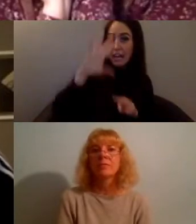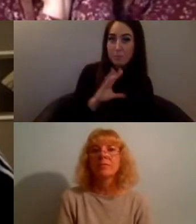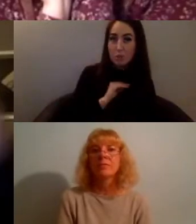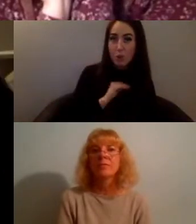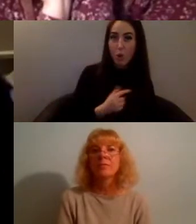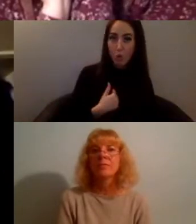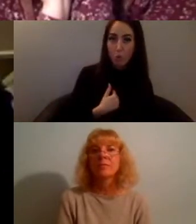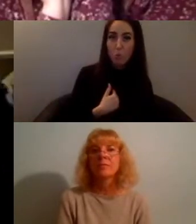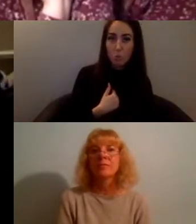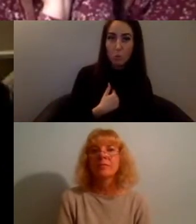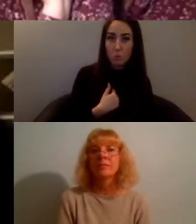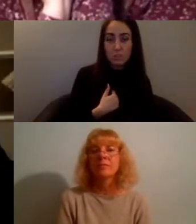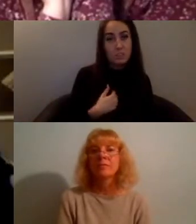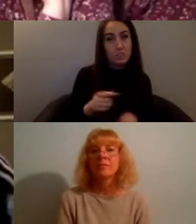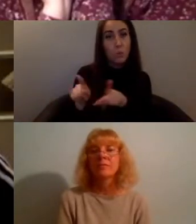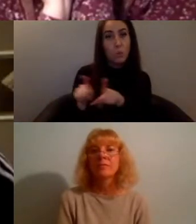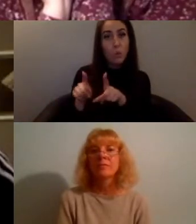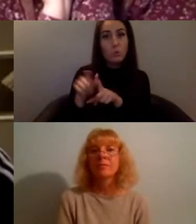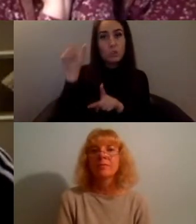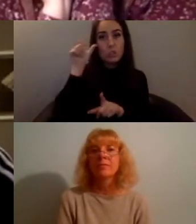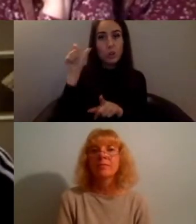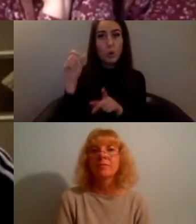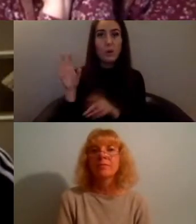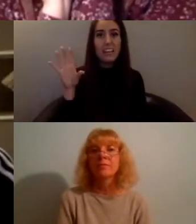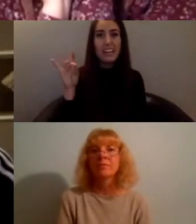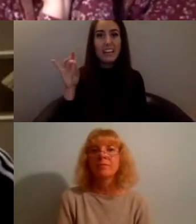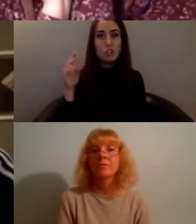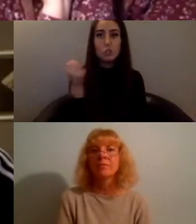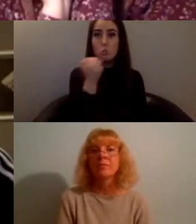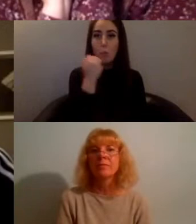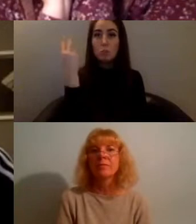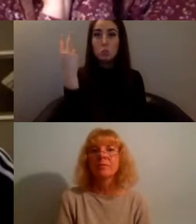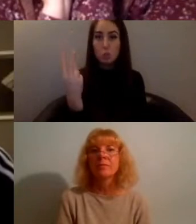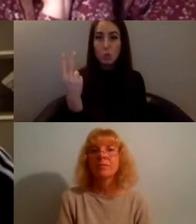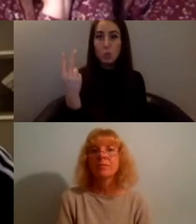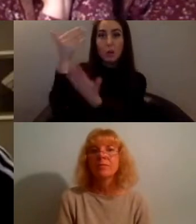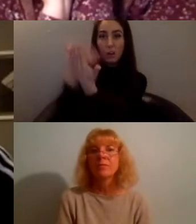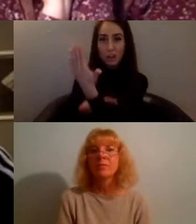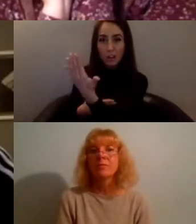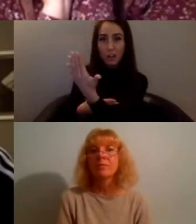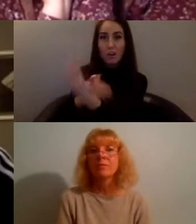in the new year for issue two and so if you're a writer or content creator keep an eye out for that